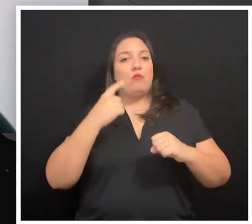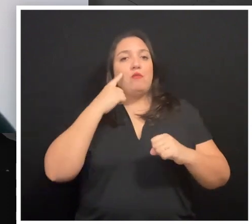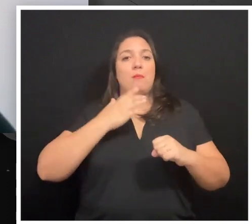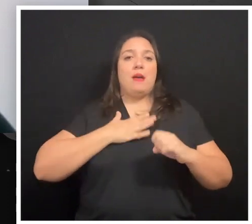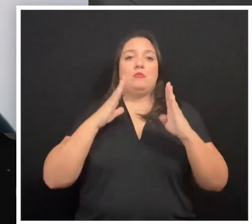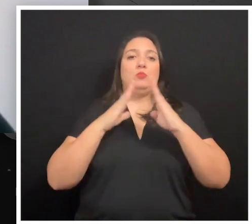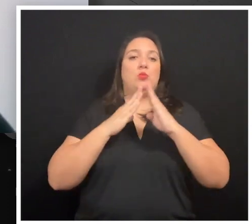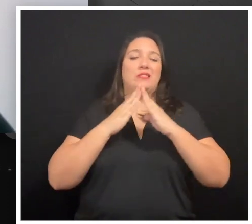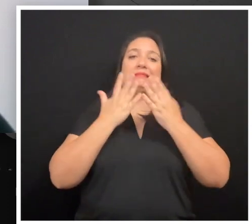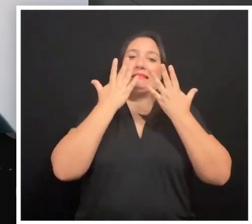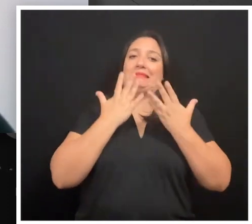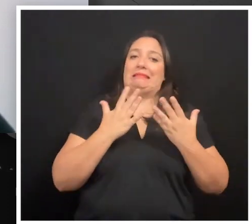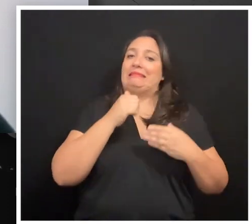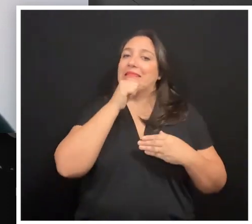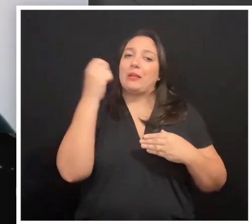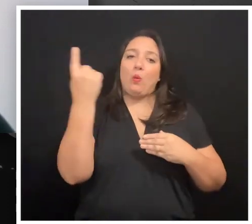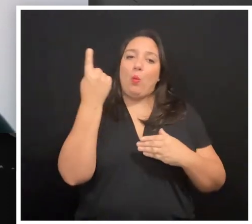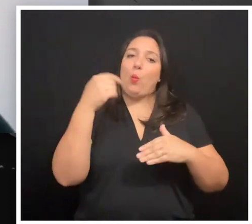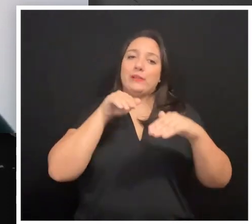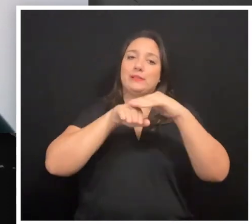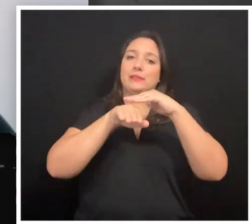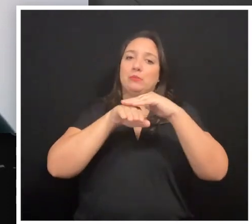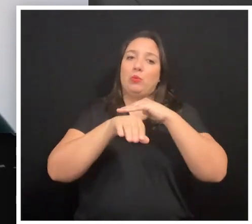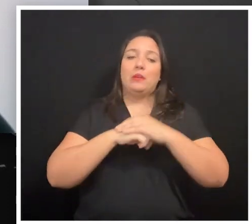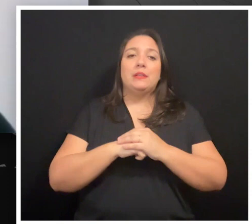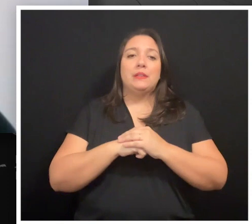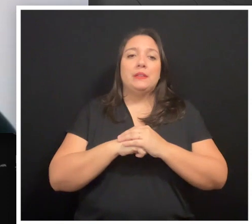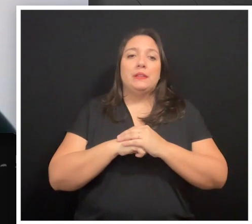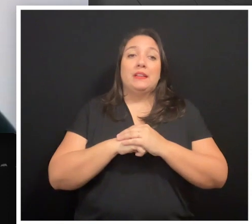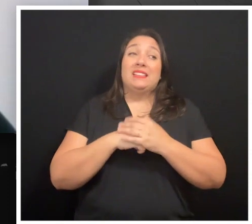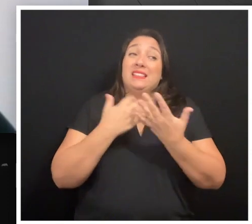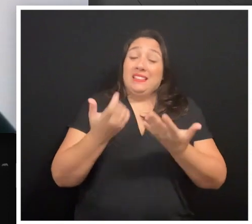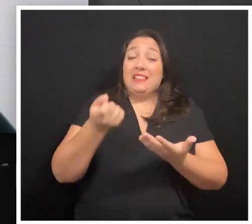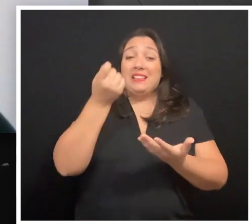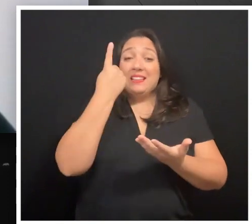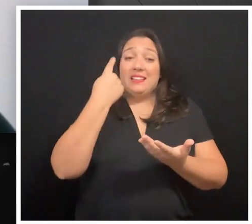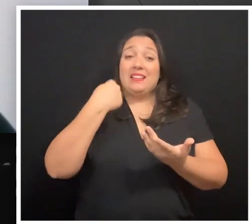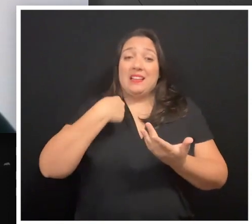Unfortunately, it's not always the most accessible place. However, I'm finding that,